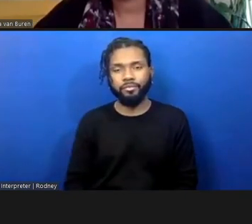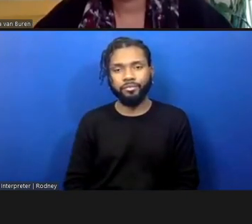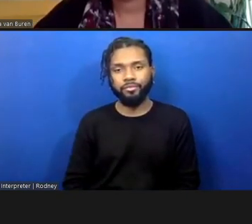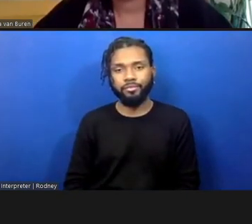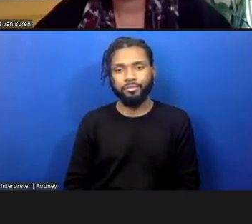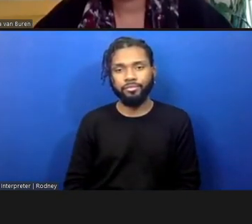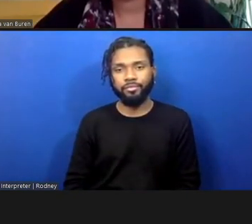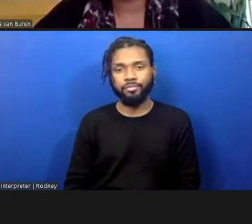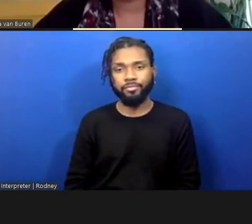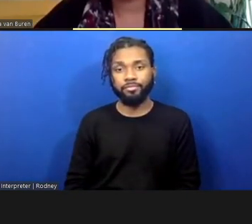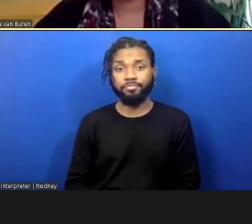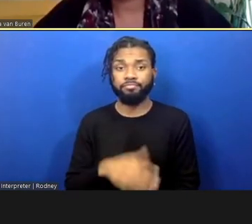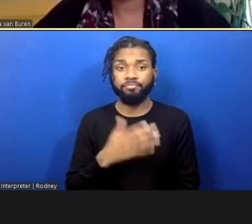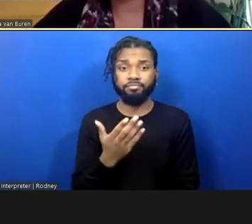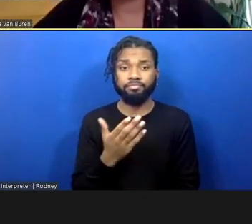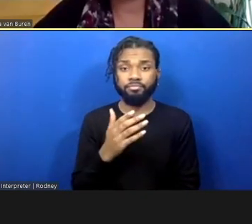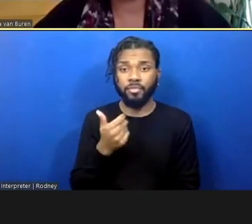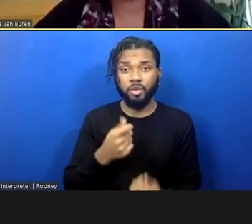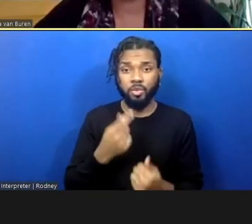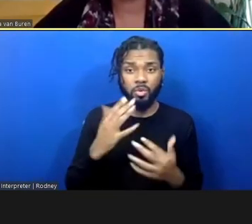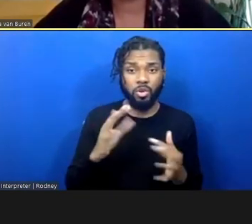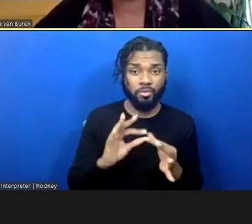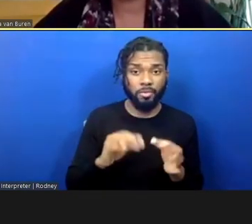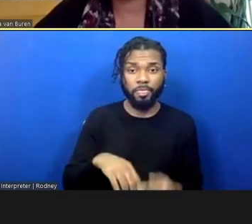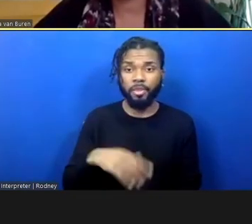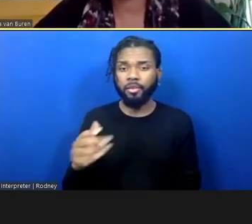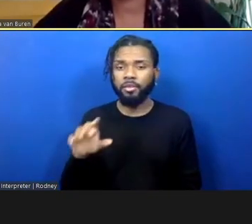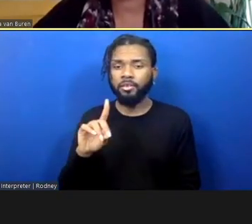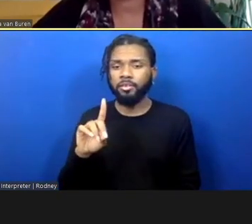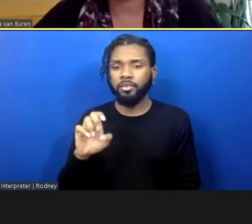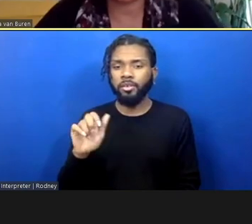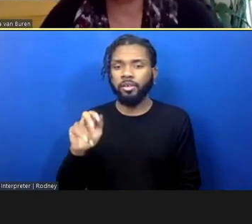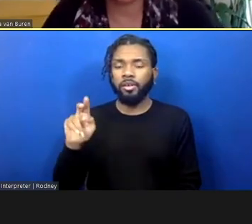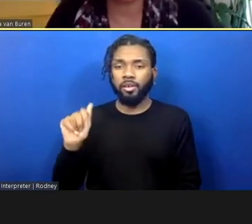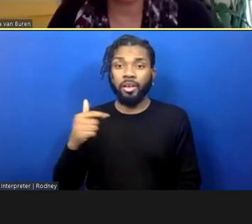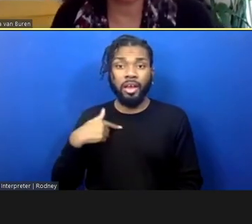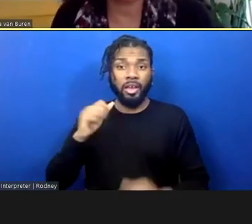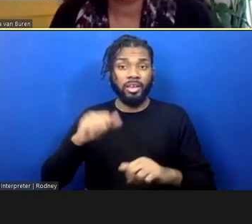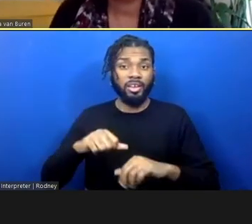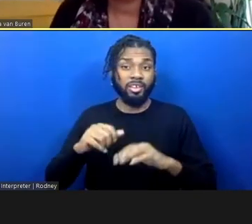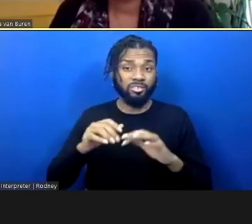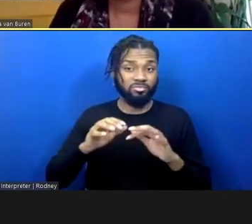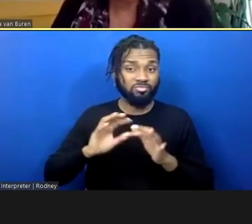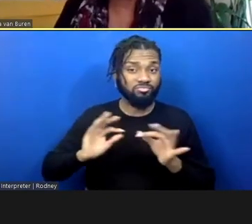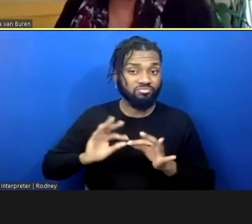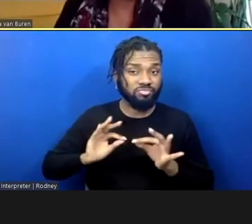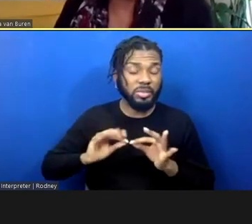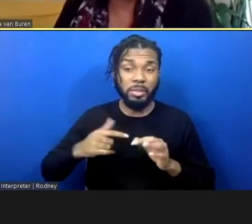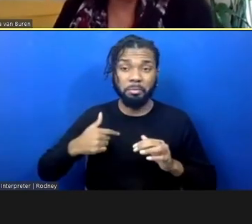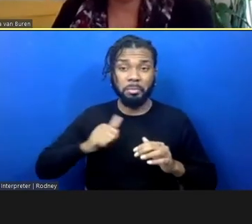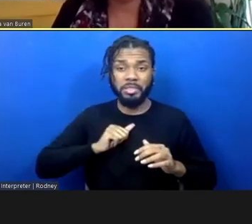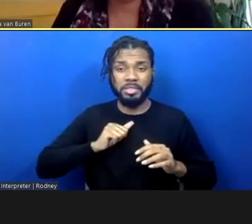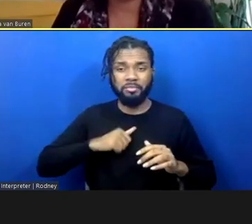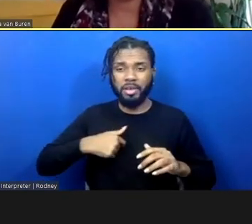Anyone want to take that? I can share how we do it. I mean, I'm not a policy wonk, as you said, I'm not